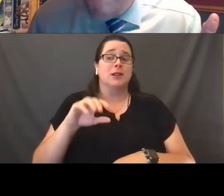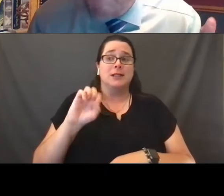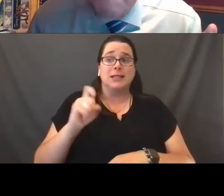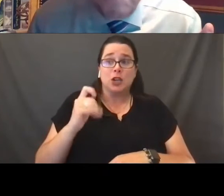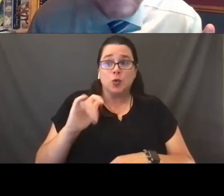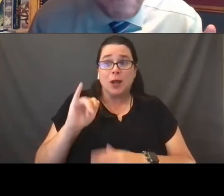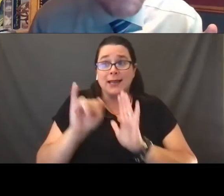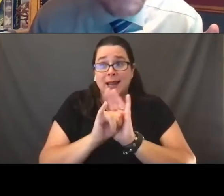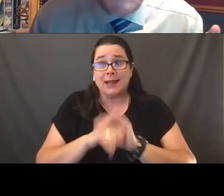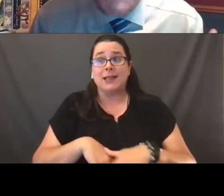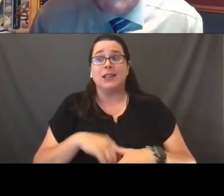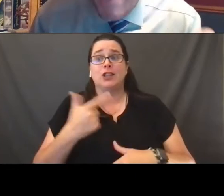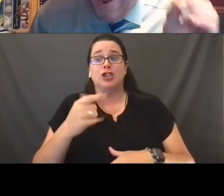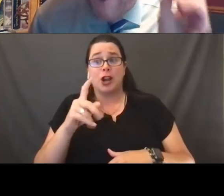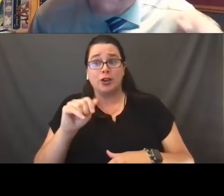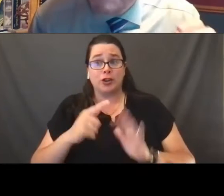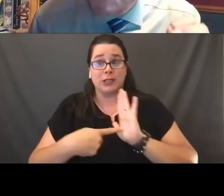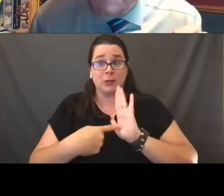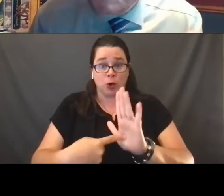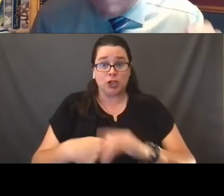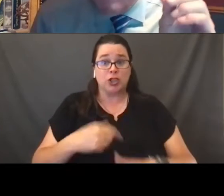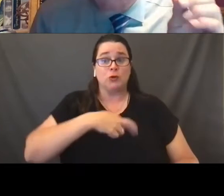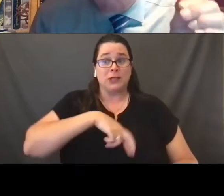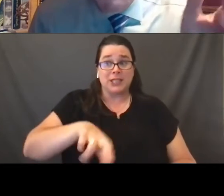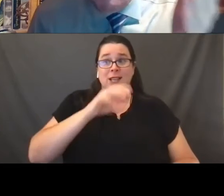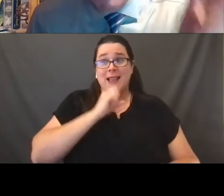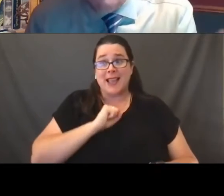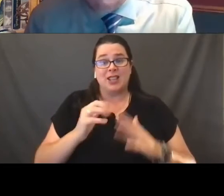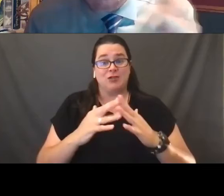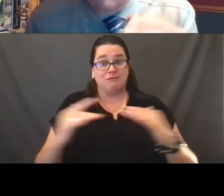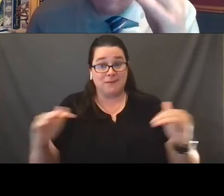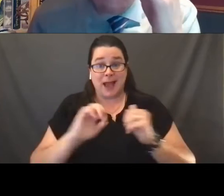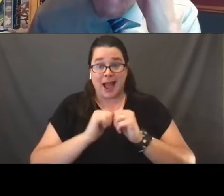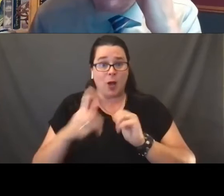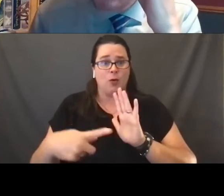all the other immutable characteristics. How are we gonna do this? They set forth, it's not on the screen there,